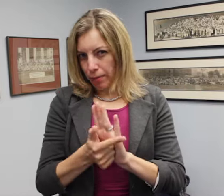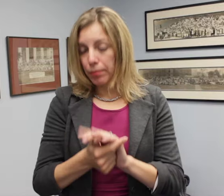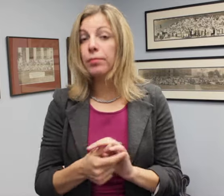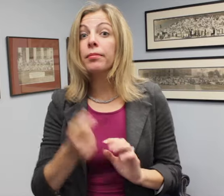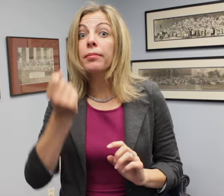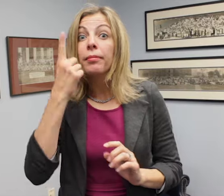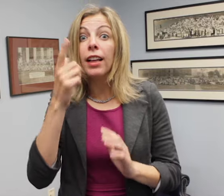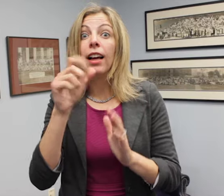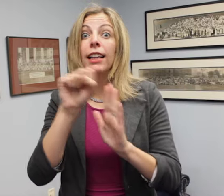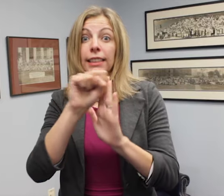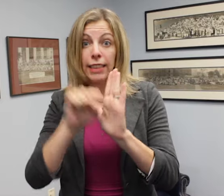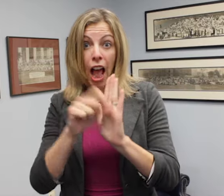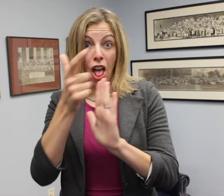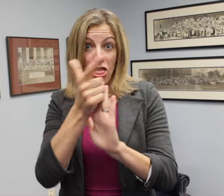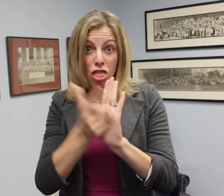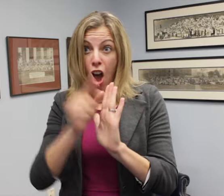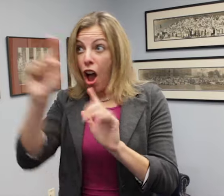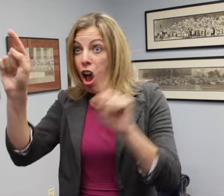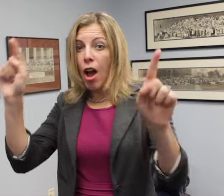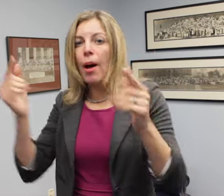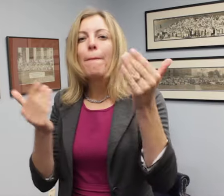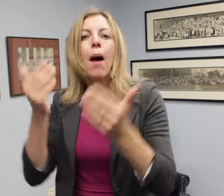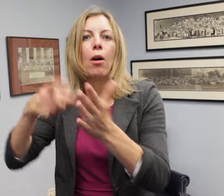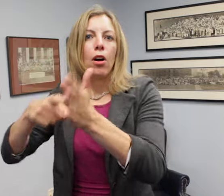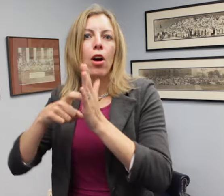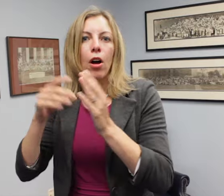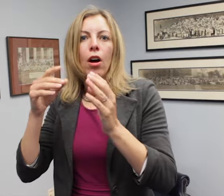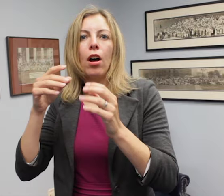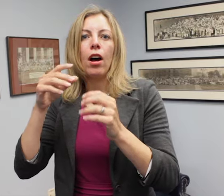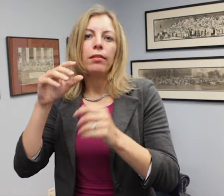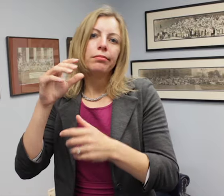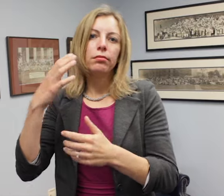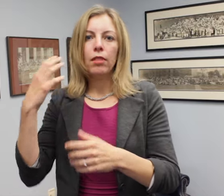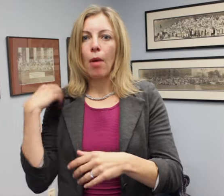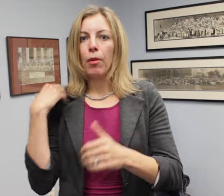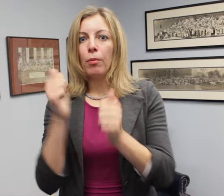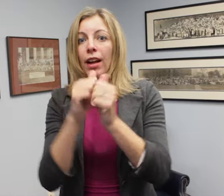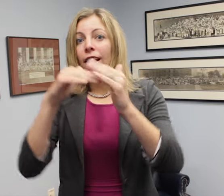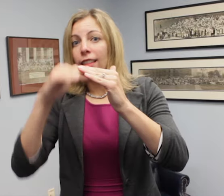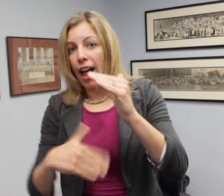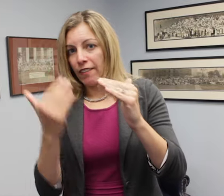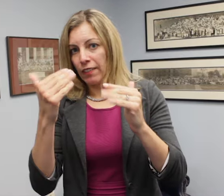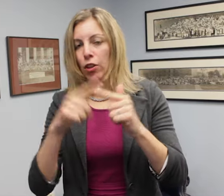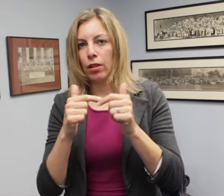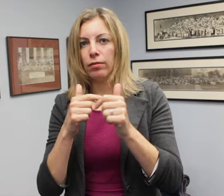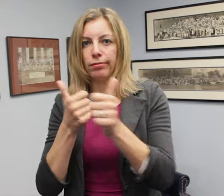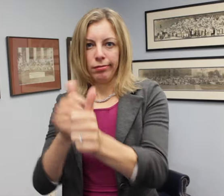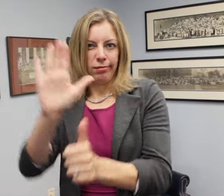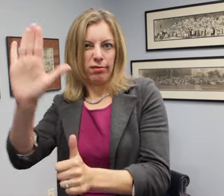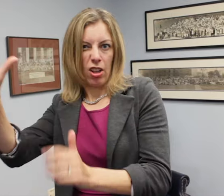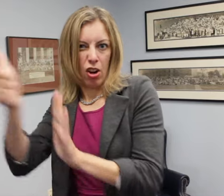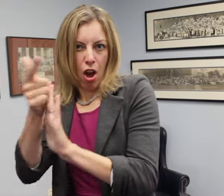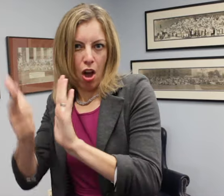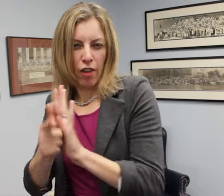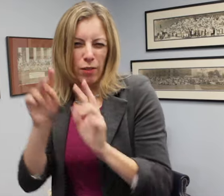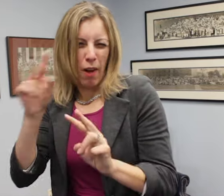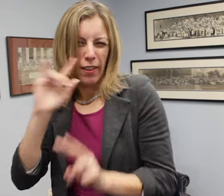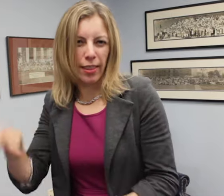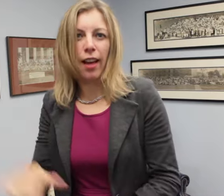There may be state laws that apply to employers with less than 15 employees, watch out for that.